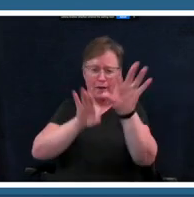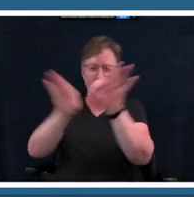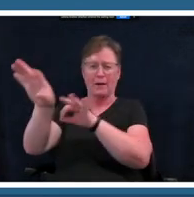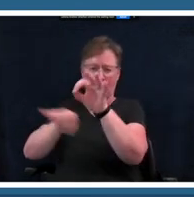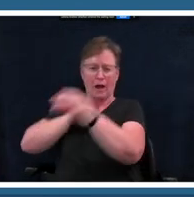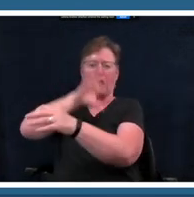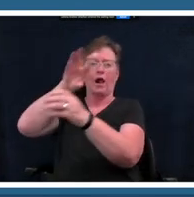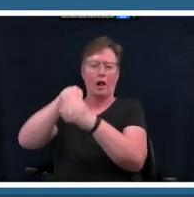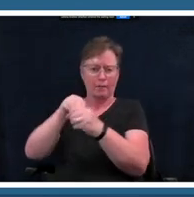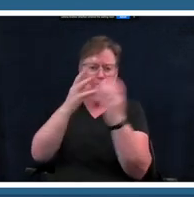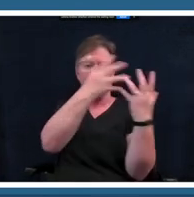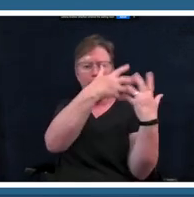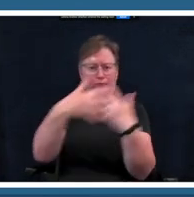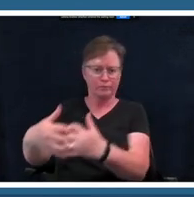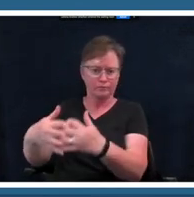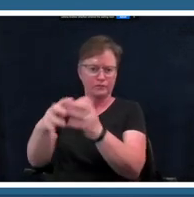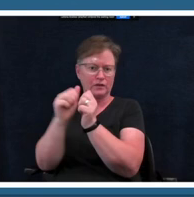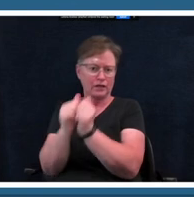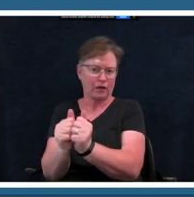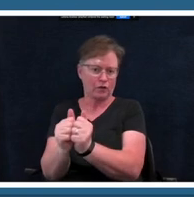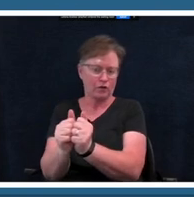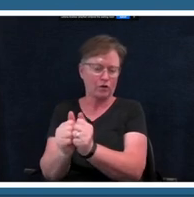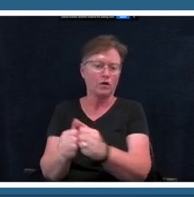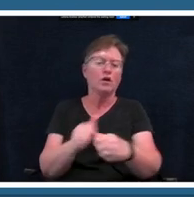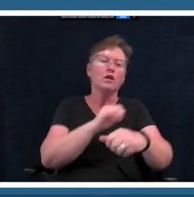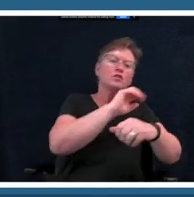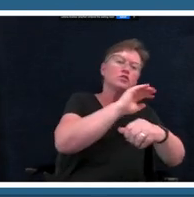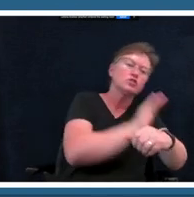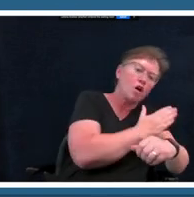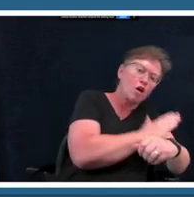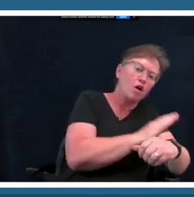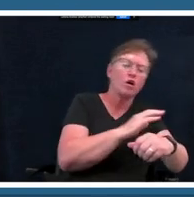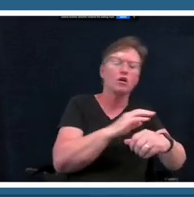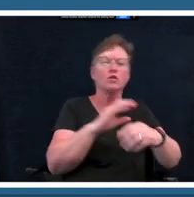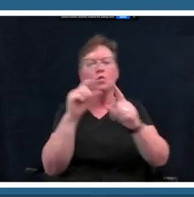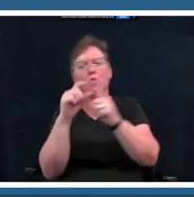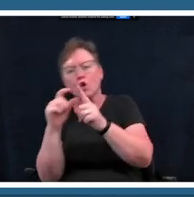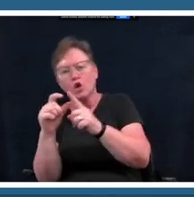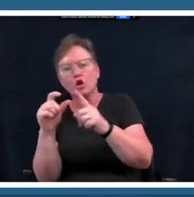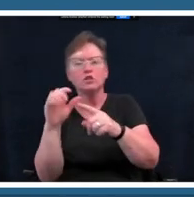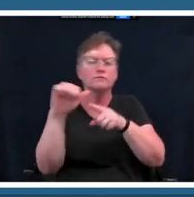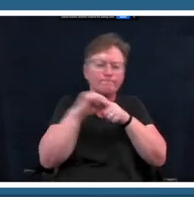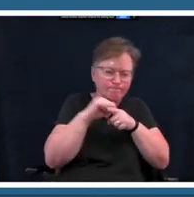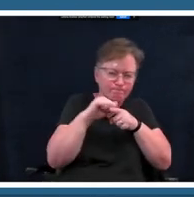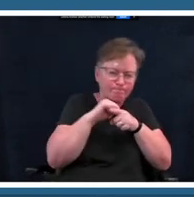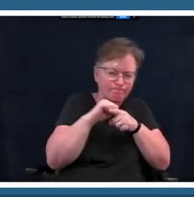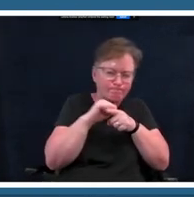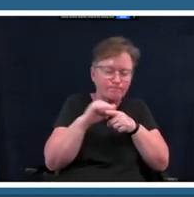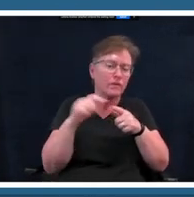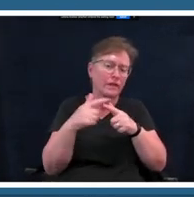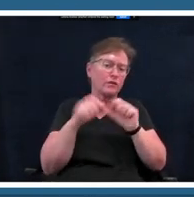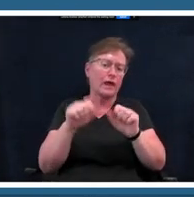and your words and then you can feel free to record yourself um sometimes i